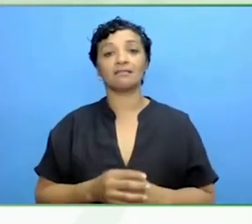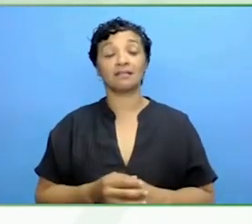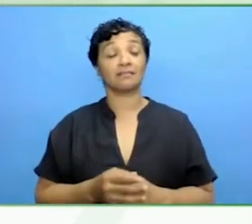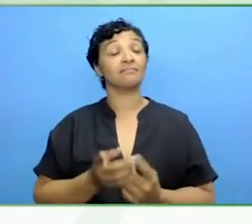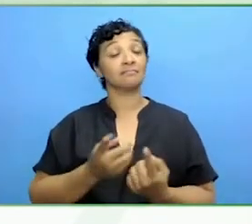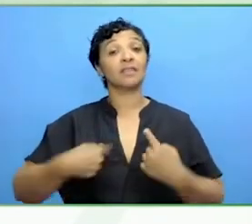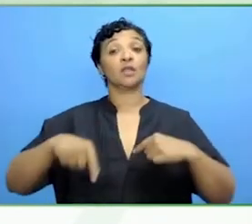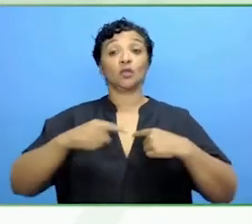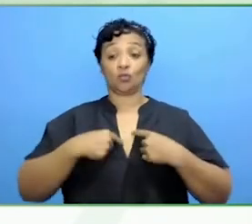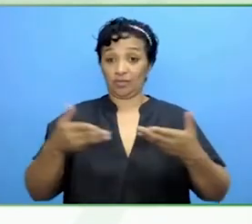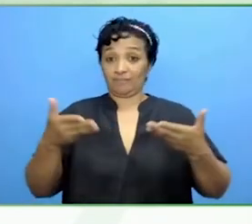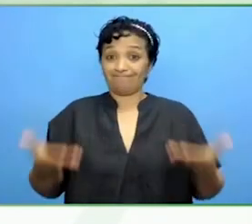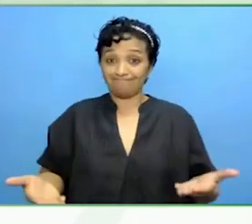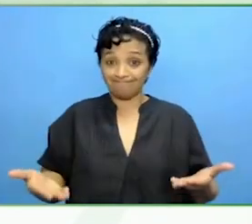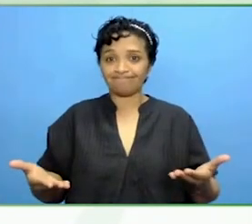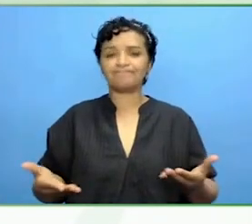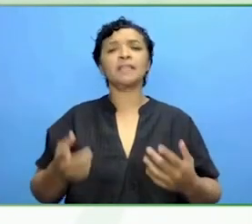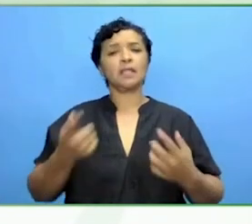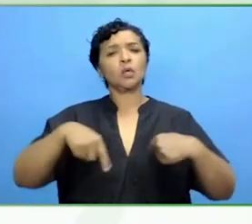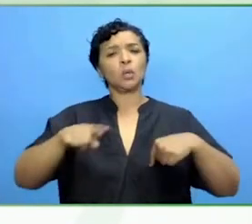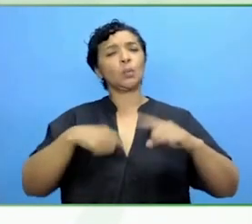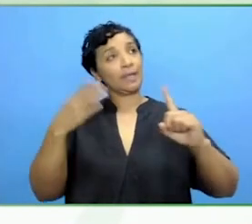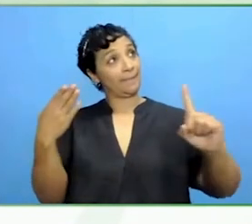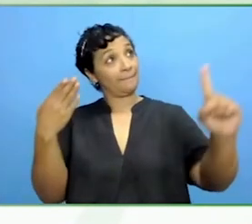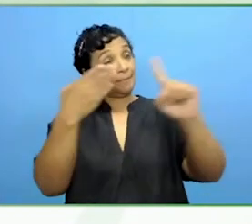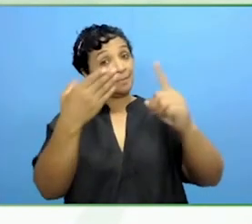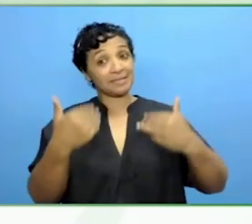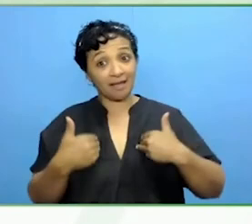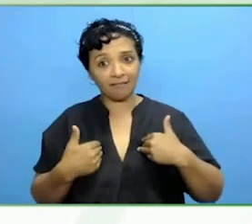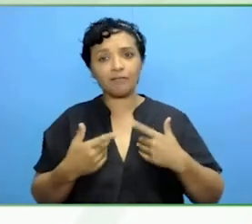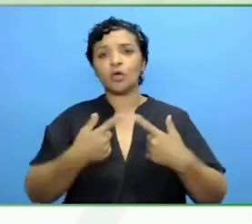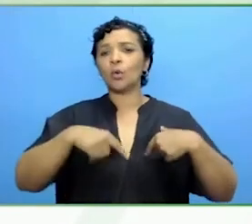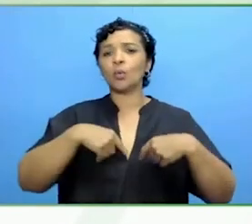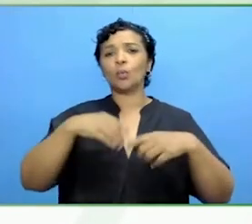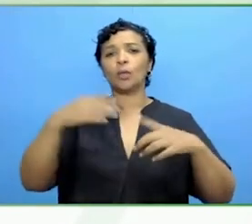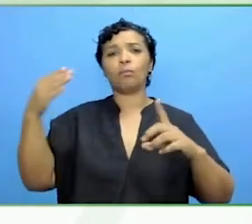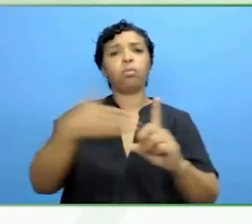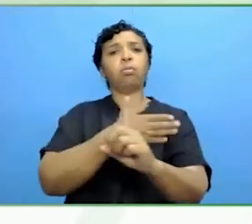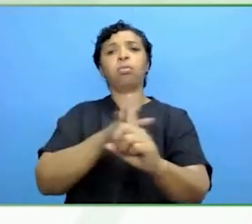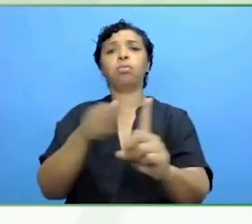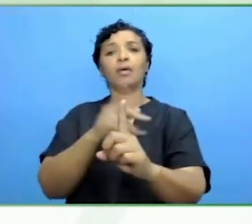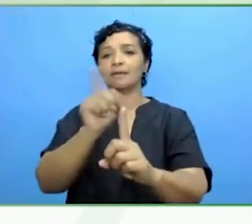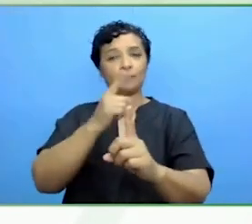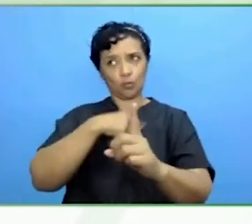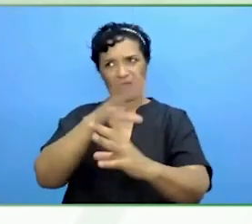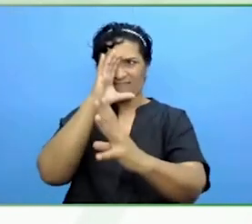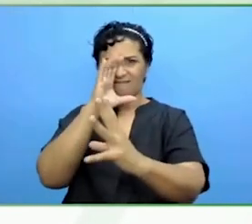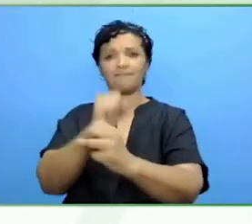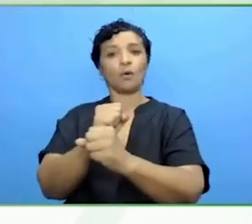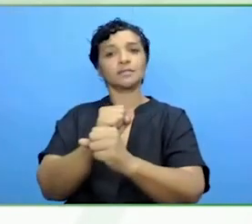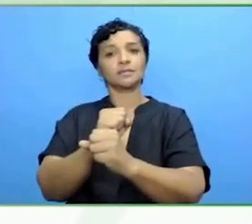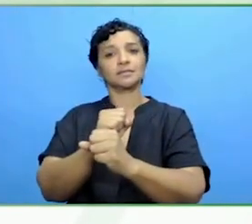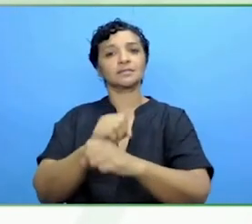purpose, we are focused and what is our action plan? What is the situation?